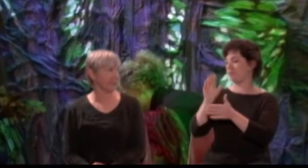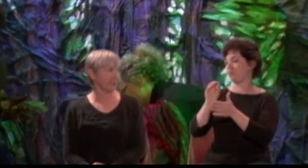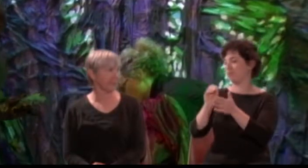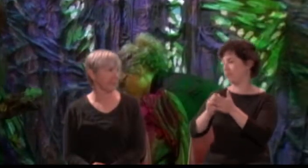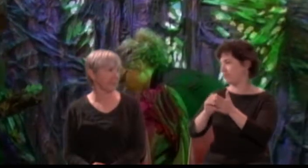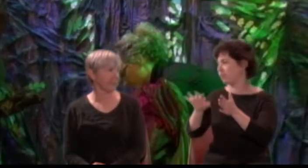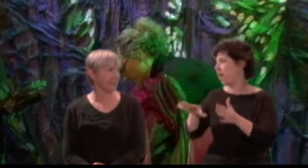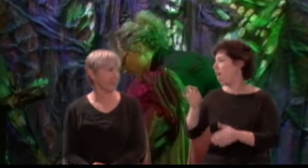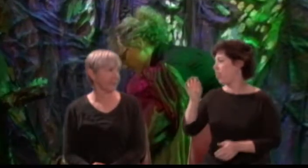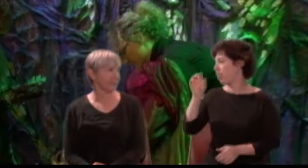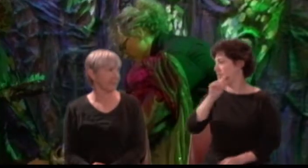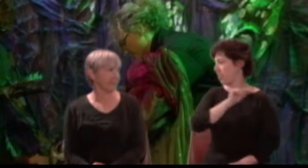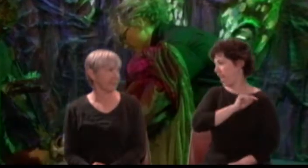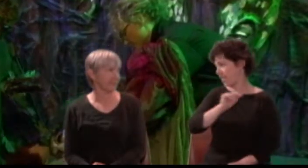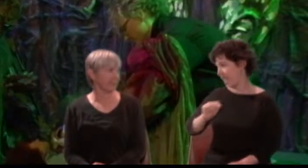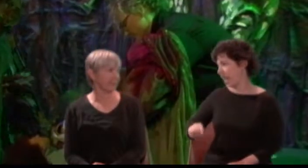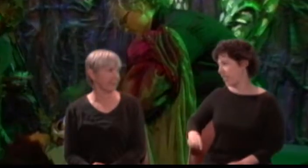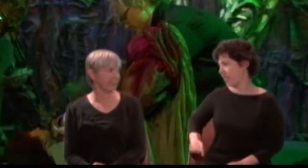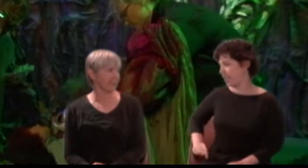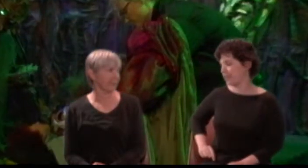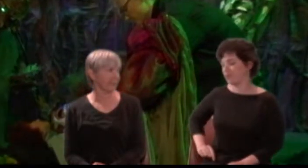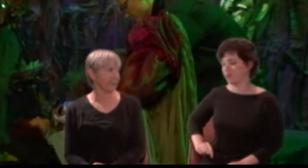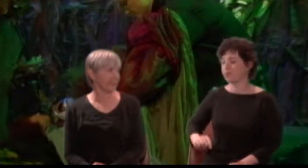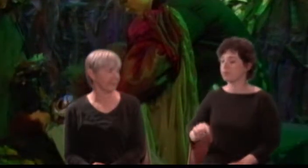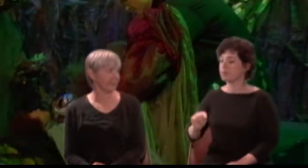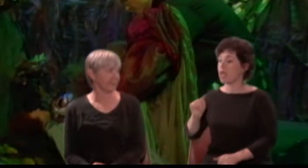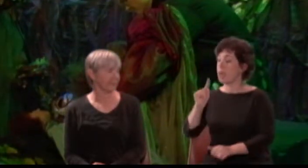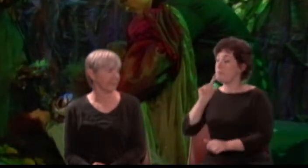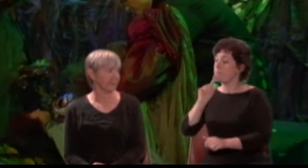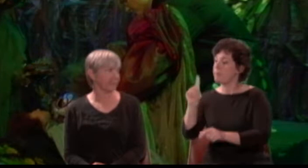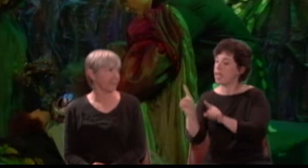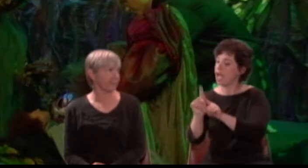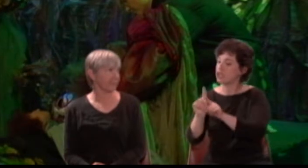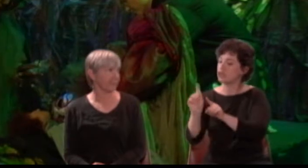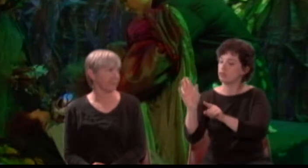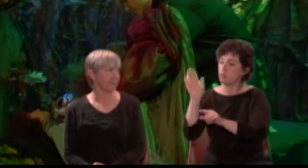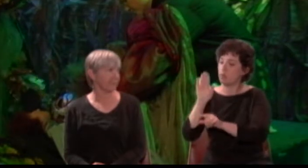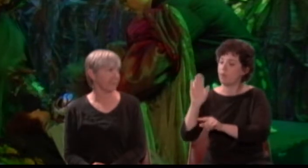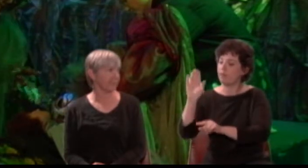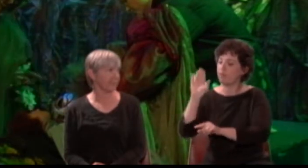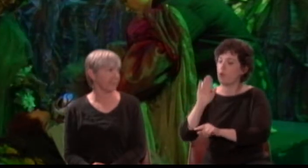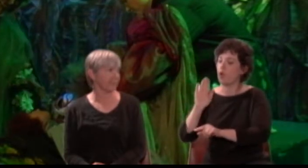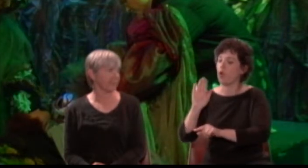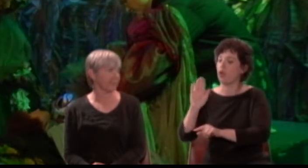Be as thou wast wont to be; see as thou wast want to see.